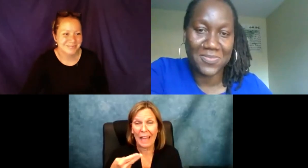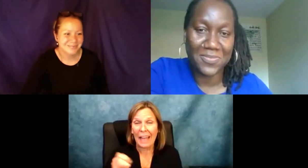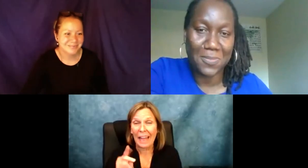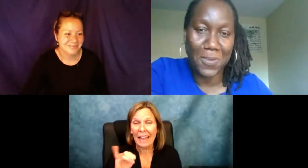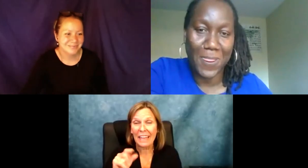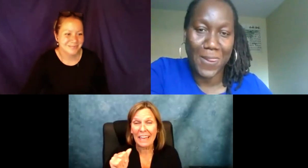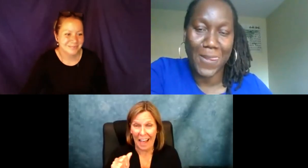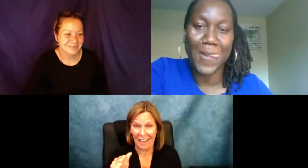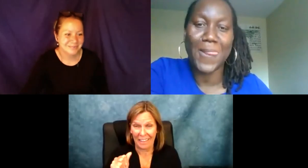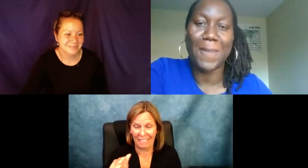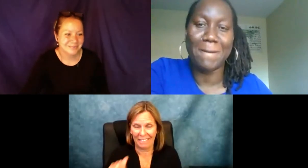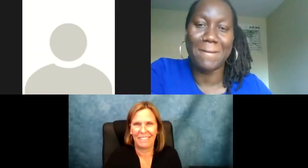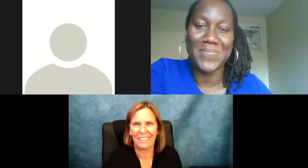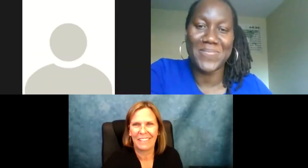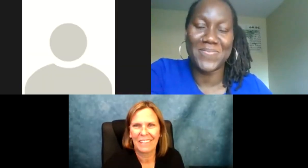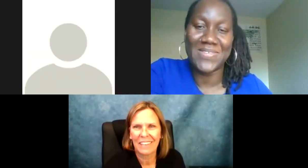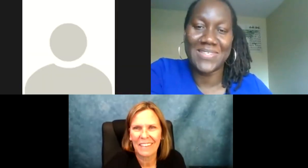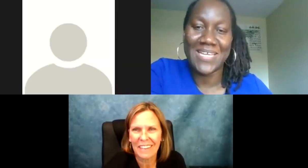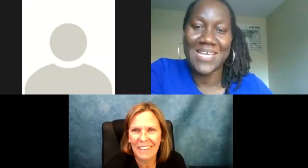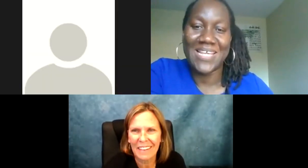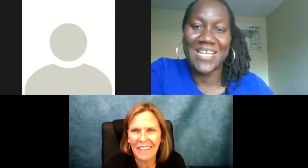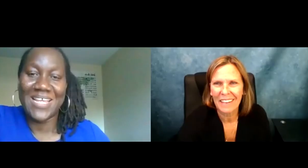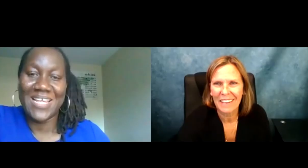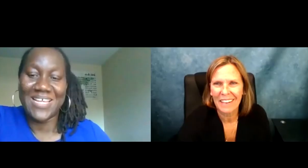whose hand up is